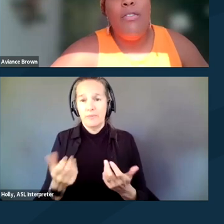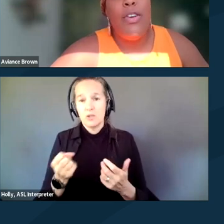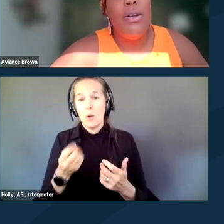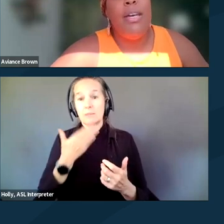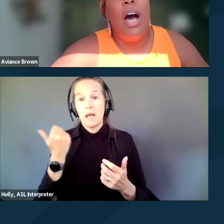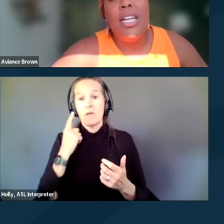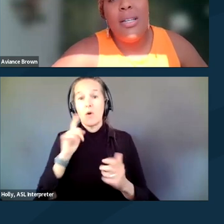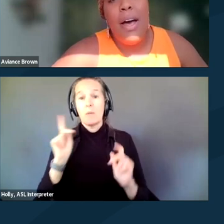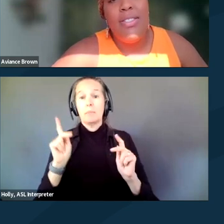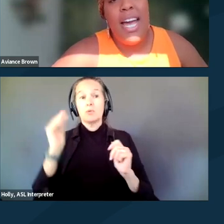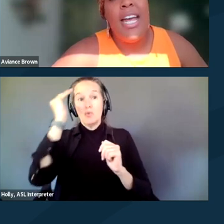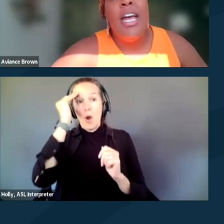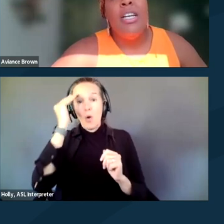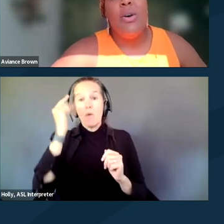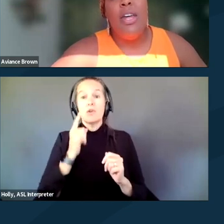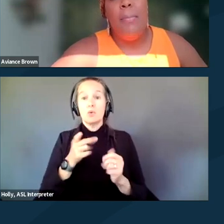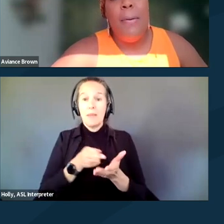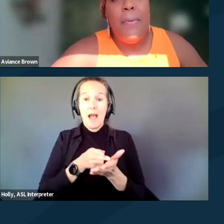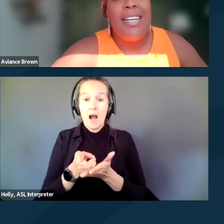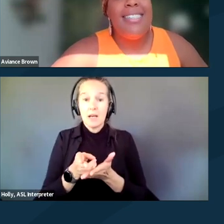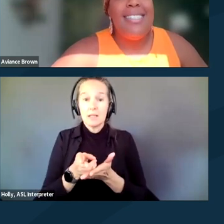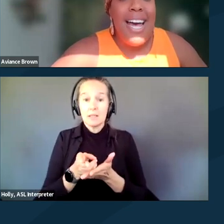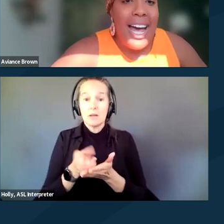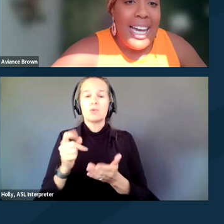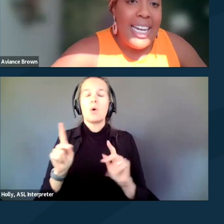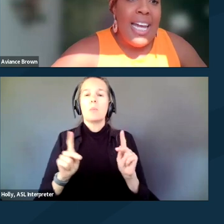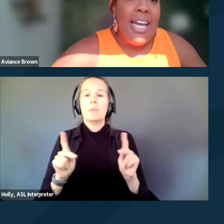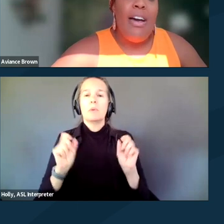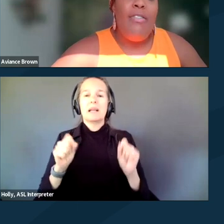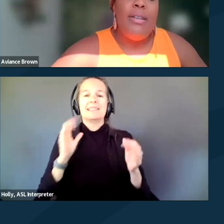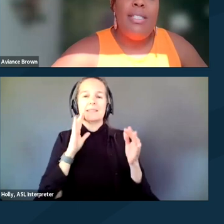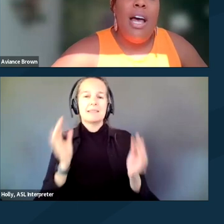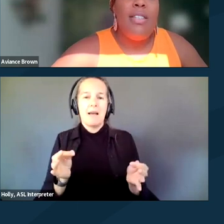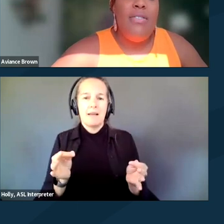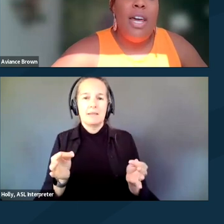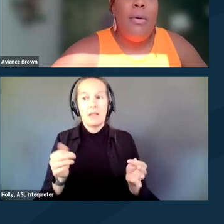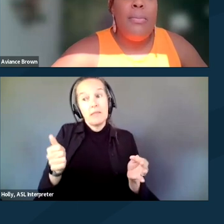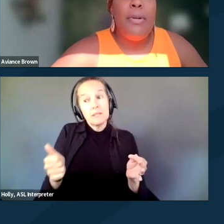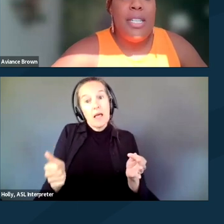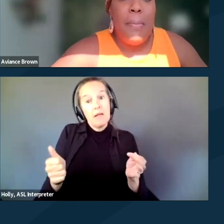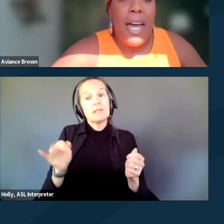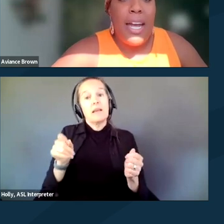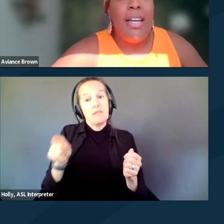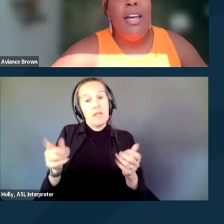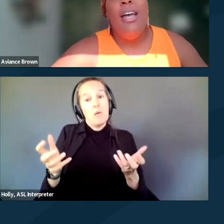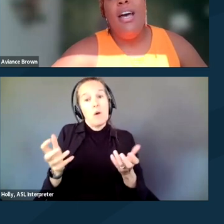and for you to be honest about that so that people can decide for themselves if they will participate.